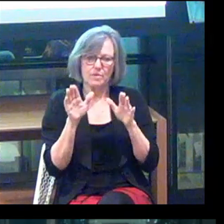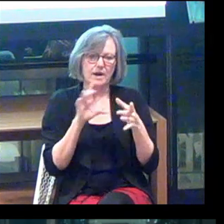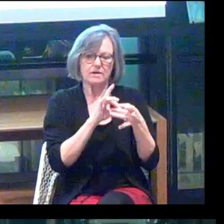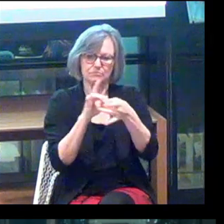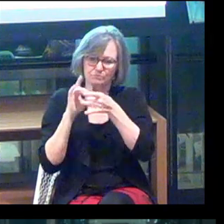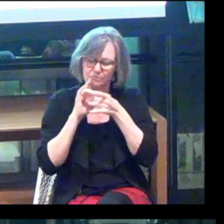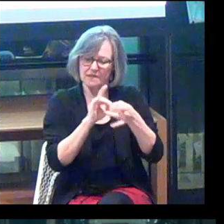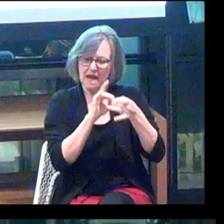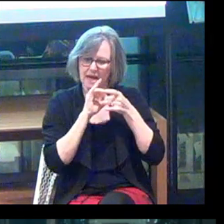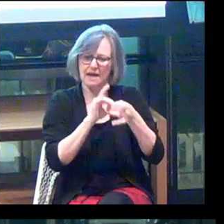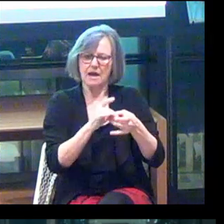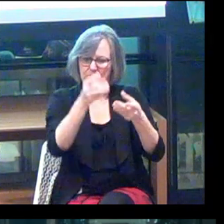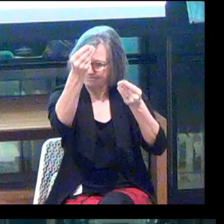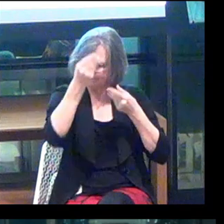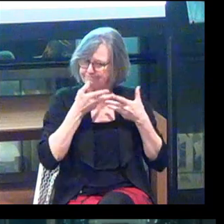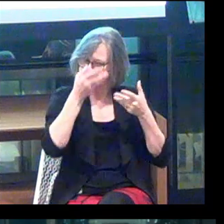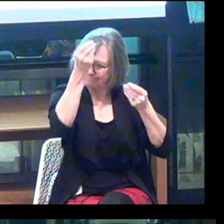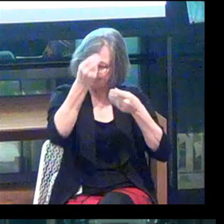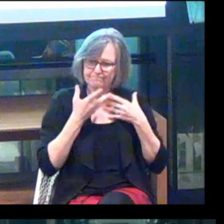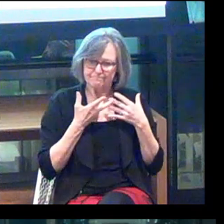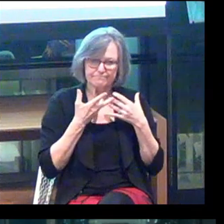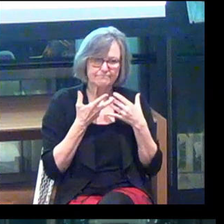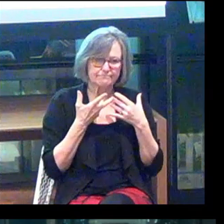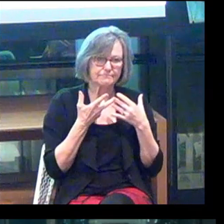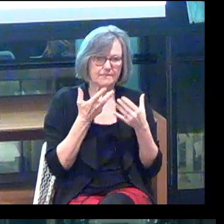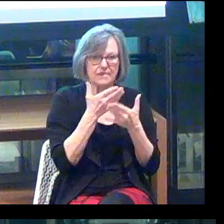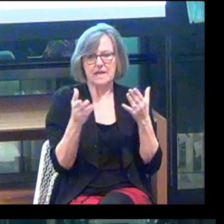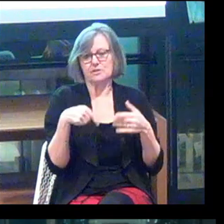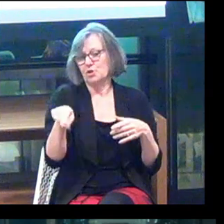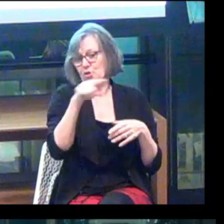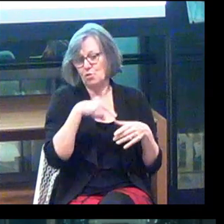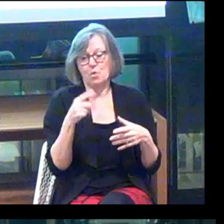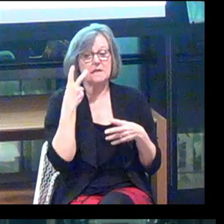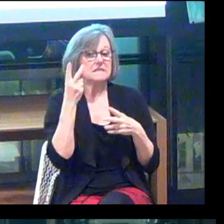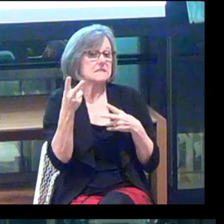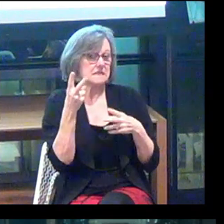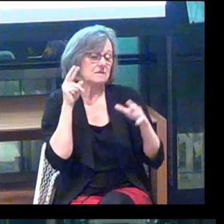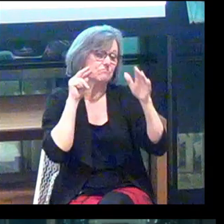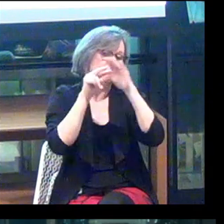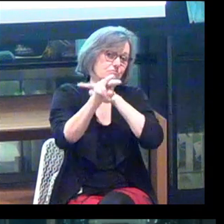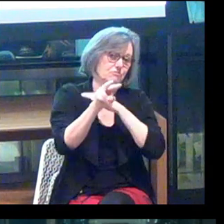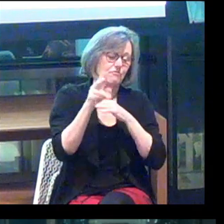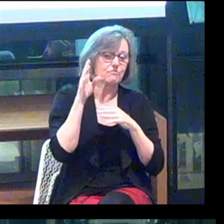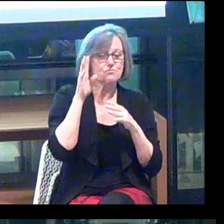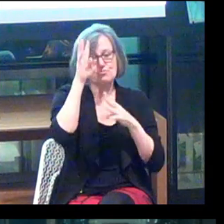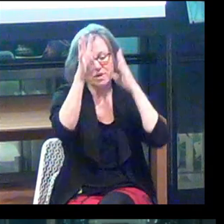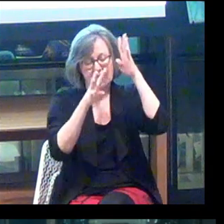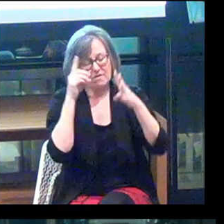with us and help inform us in the direction of things that you would like to see being created for the community.